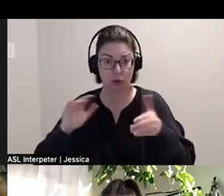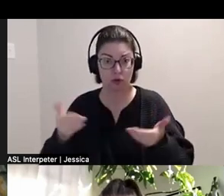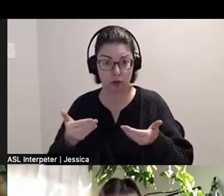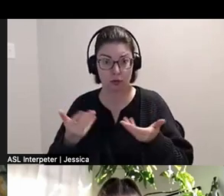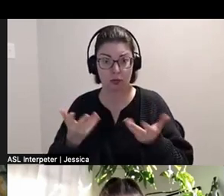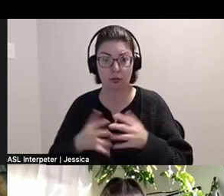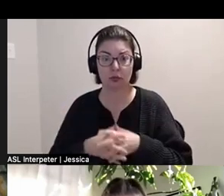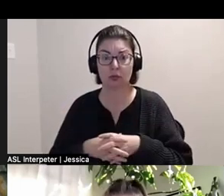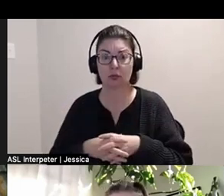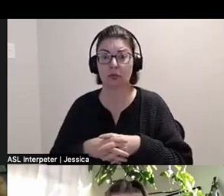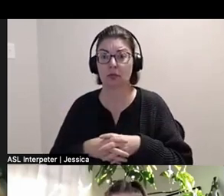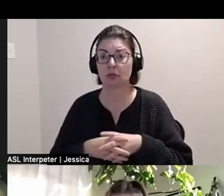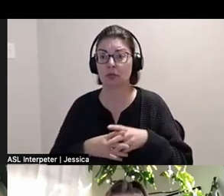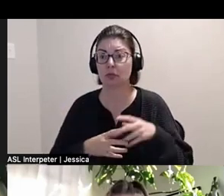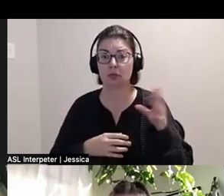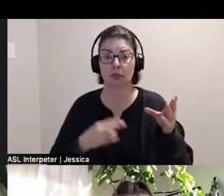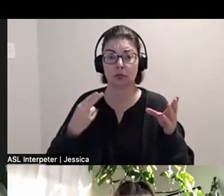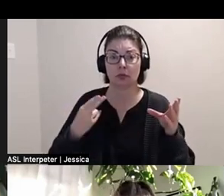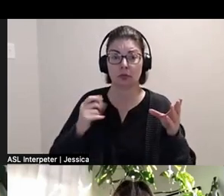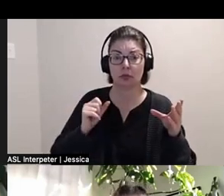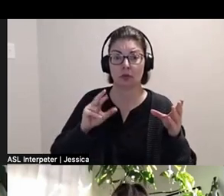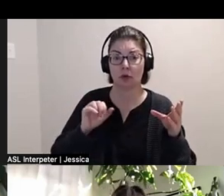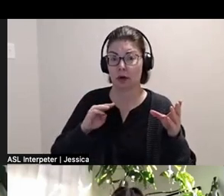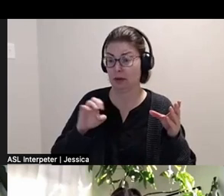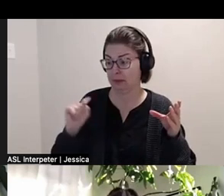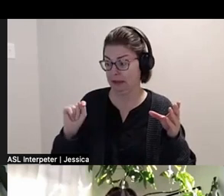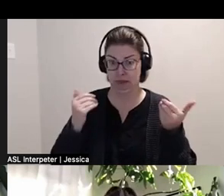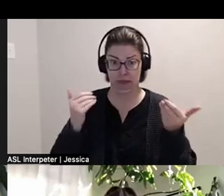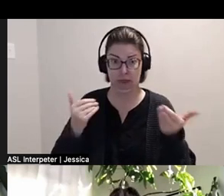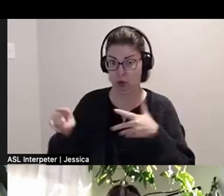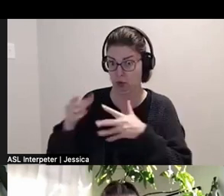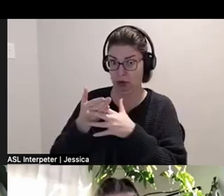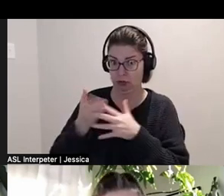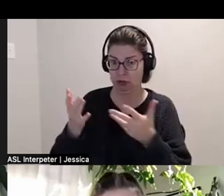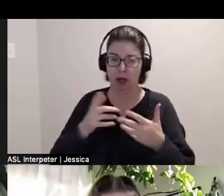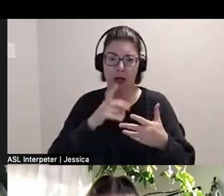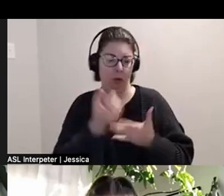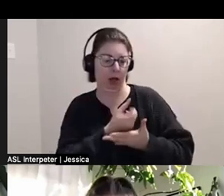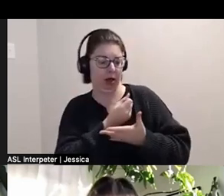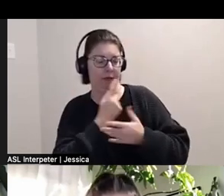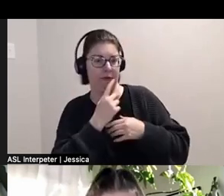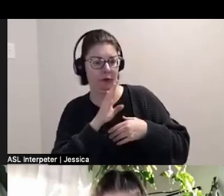Harmeet: I can do that while people do breaks. Sarah-Tai: No pressure. I don't want to deprive you of a bio break.